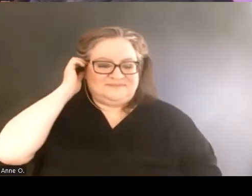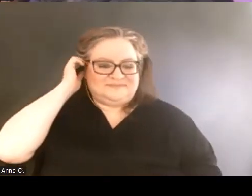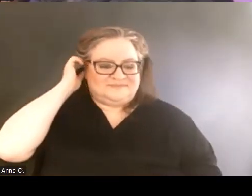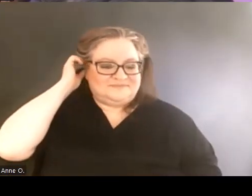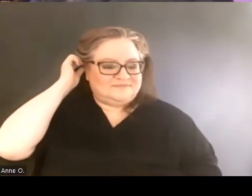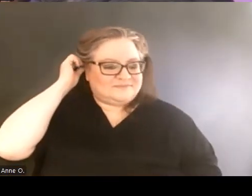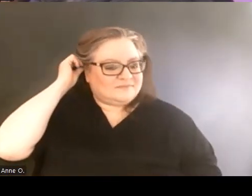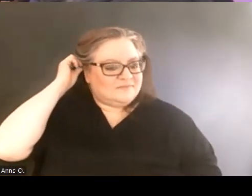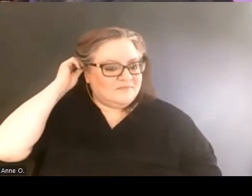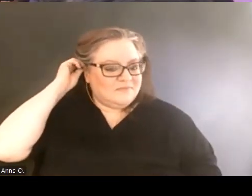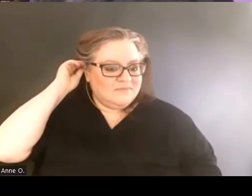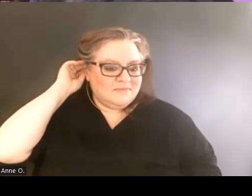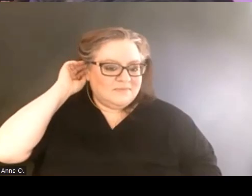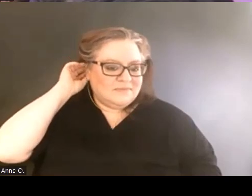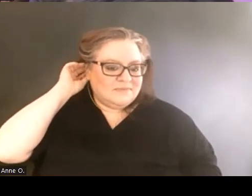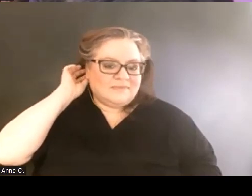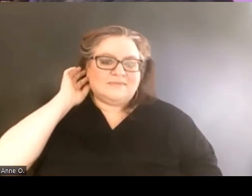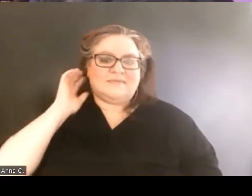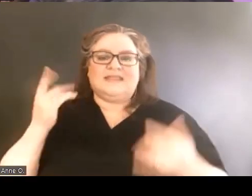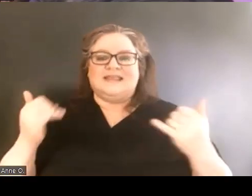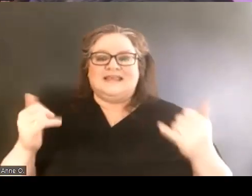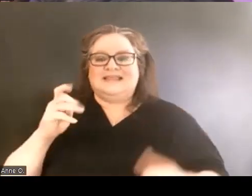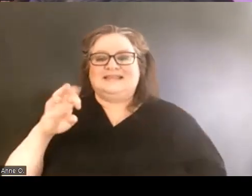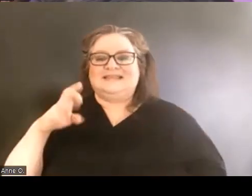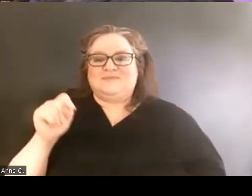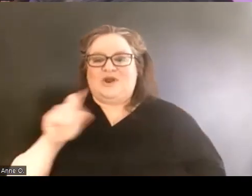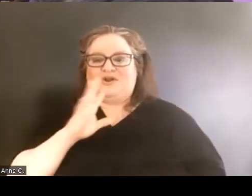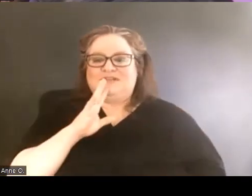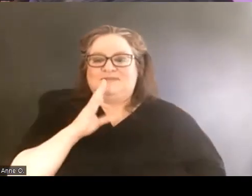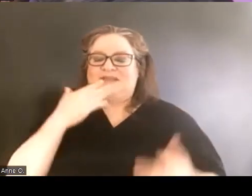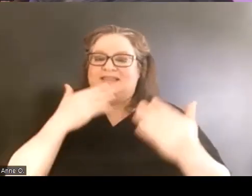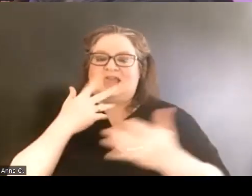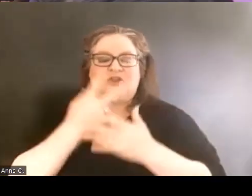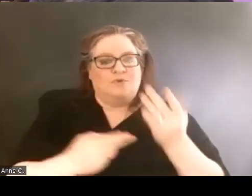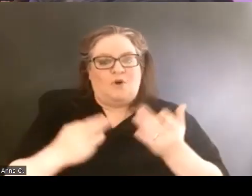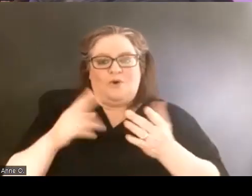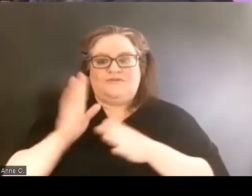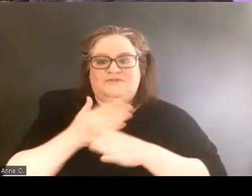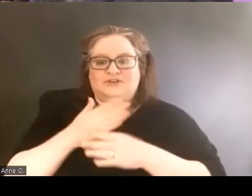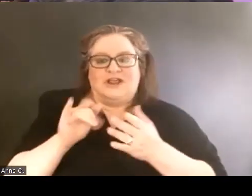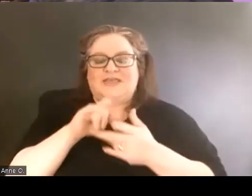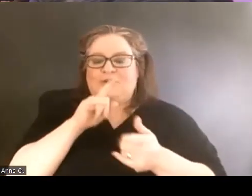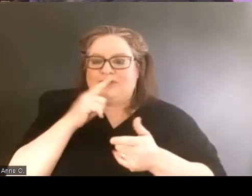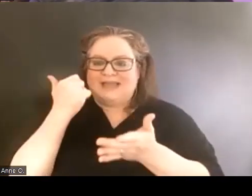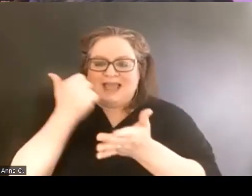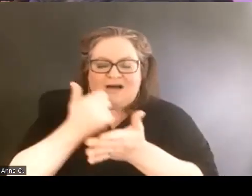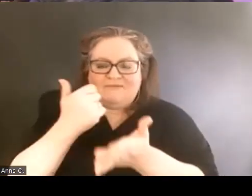This is Margaret speaking. Thank you both for sharing out that really helpful timeline